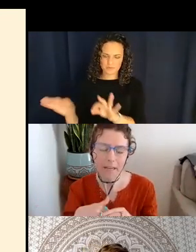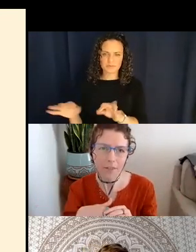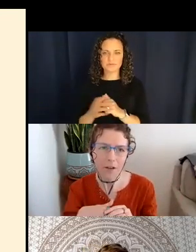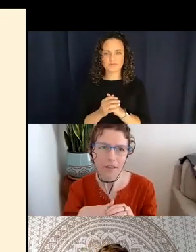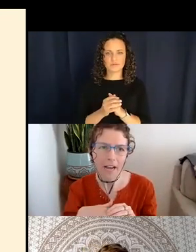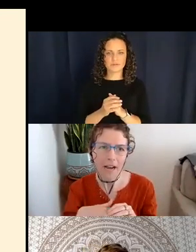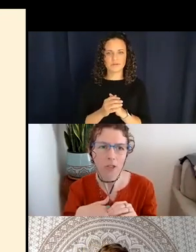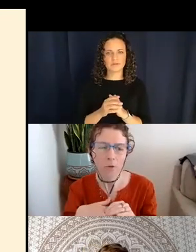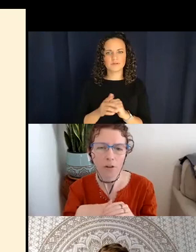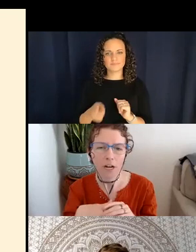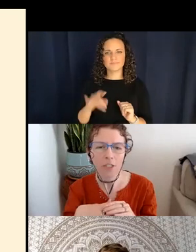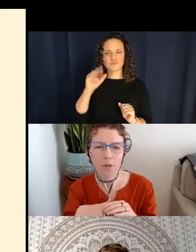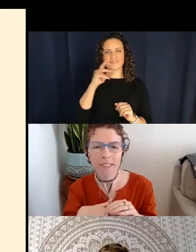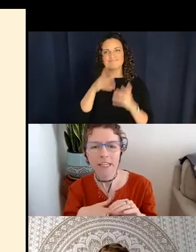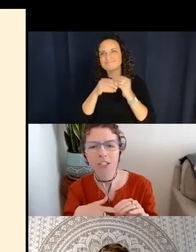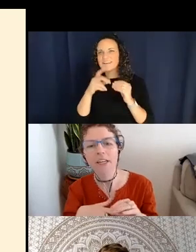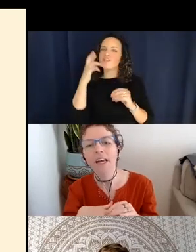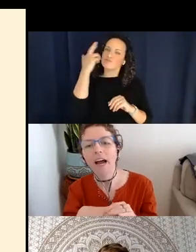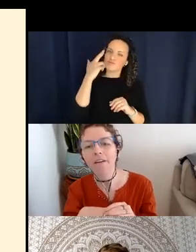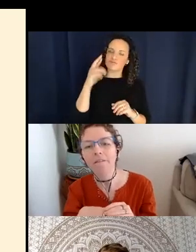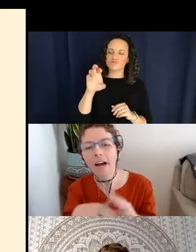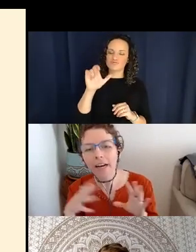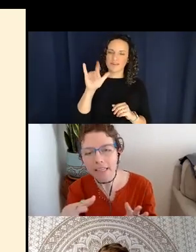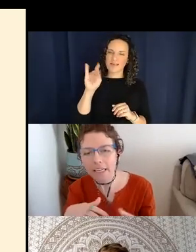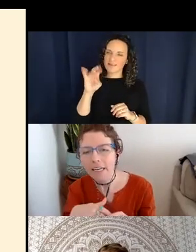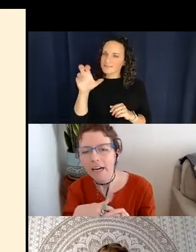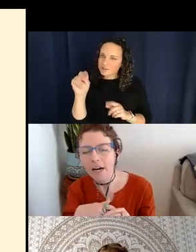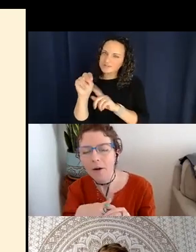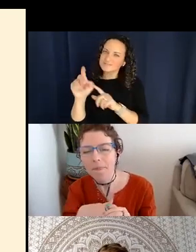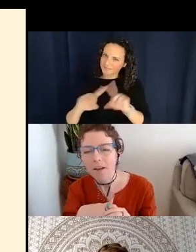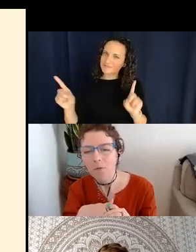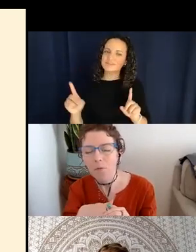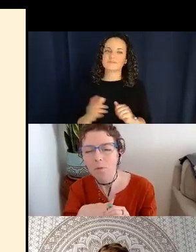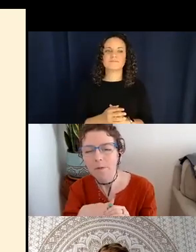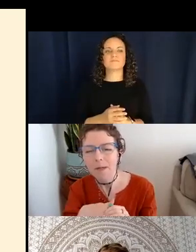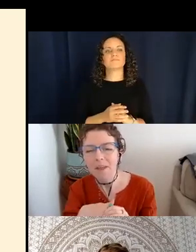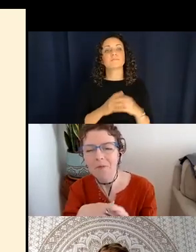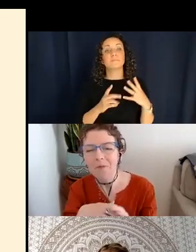Yeah - the actual morphological realization. And then finally, something we